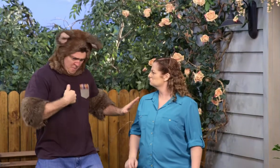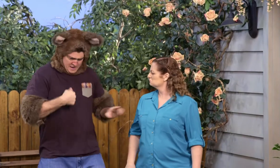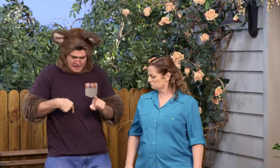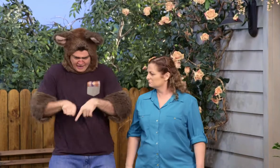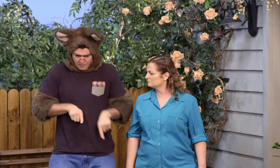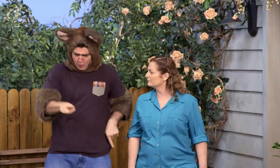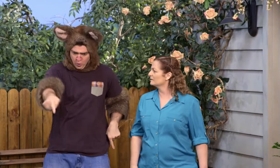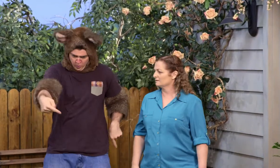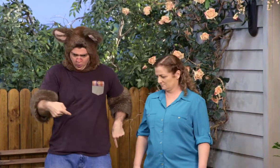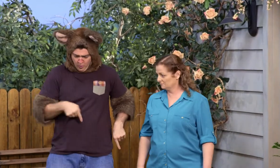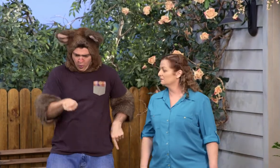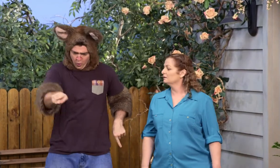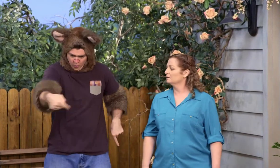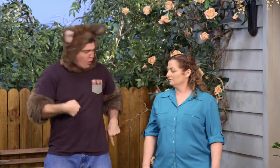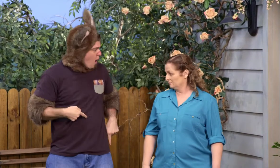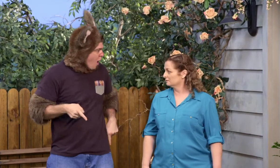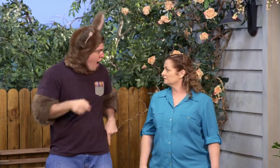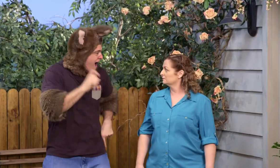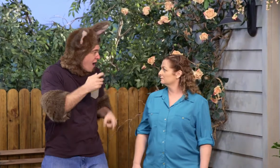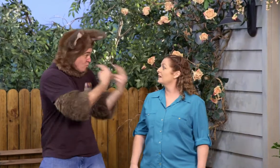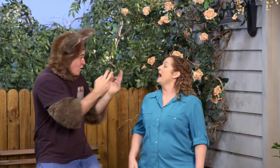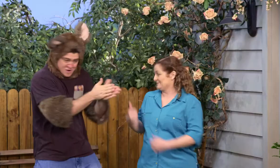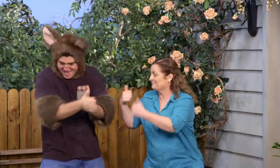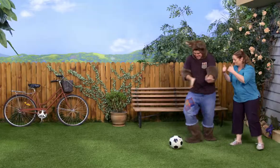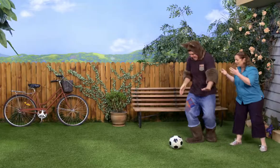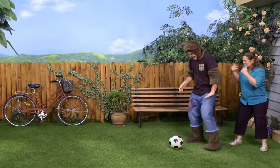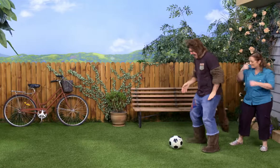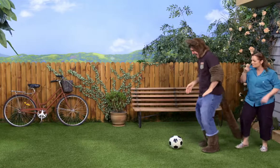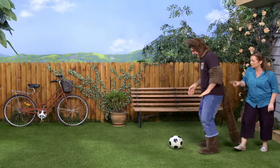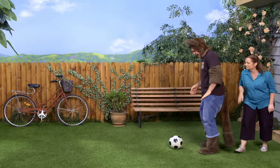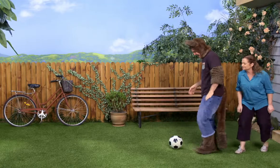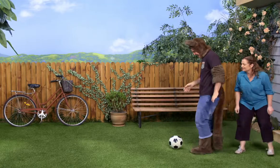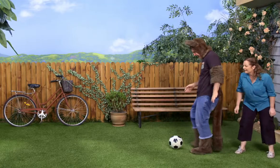Well, I've been kicking the soccer ball and it keeps coming back. Watch. OK, I'll watch.